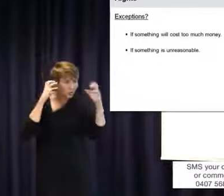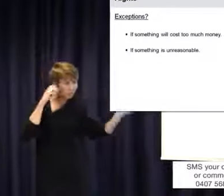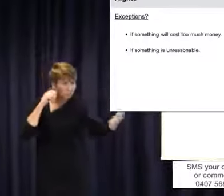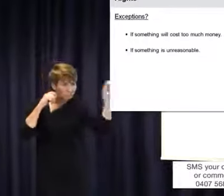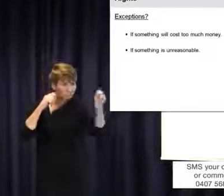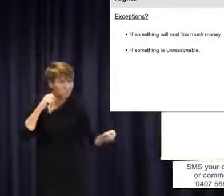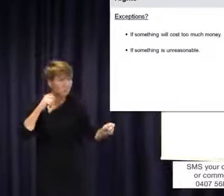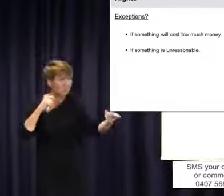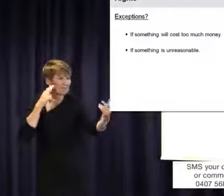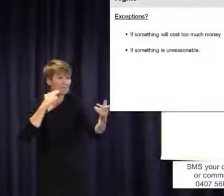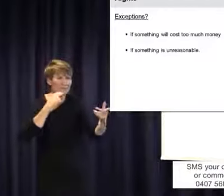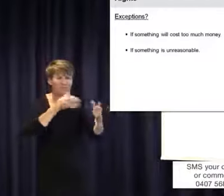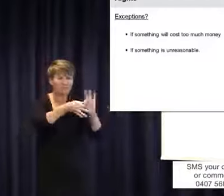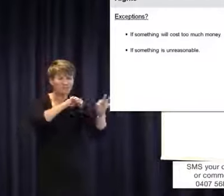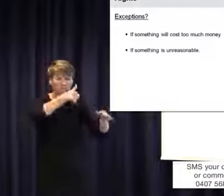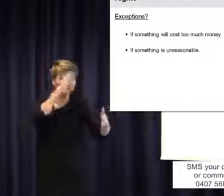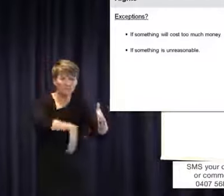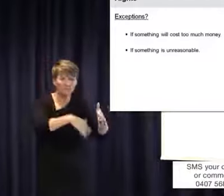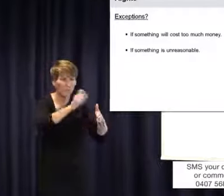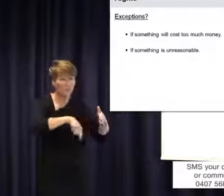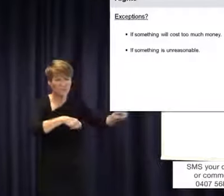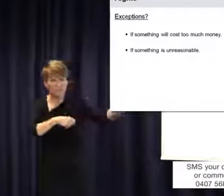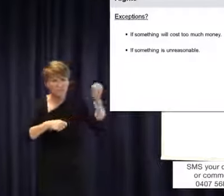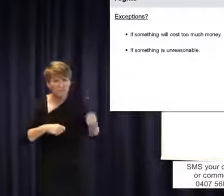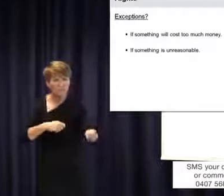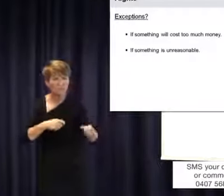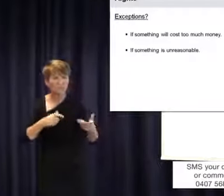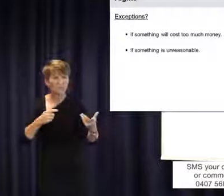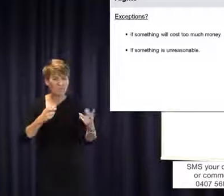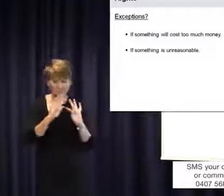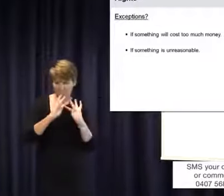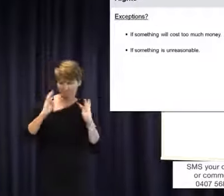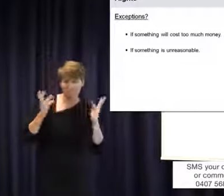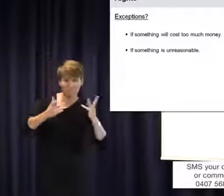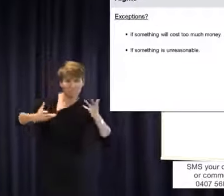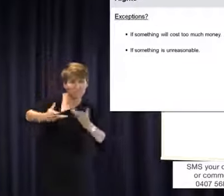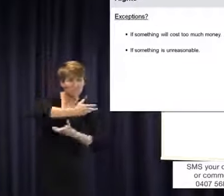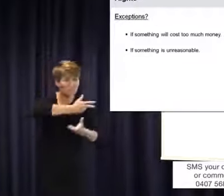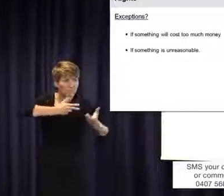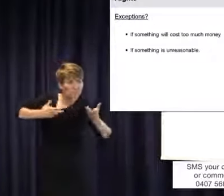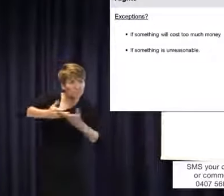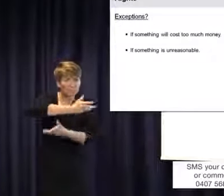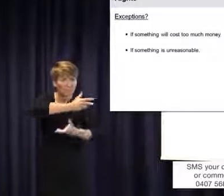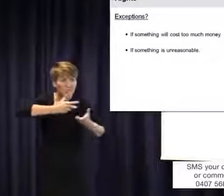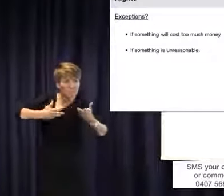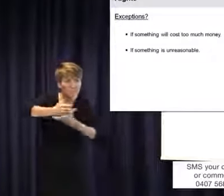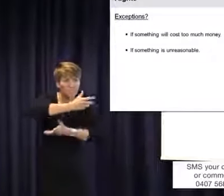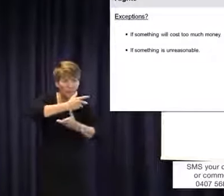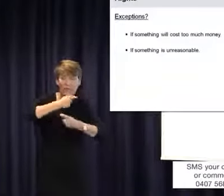deaf linguistics experts, other people to come in to explain to the school why certain